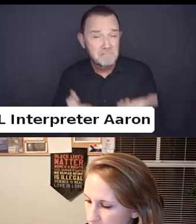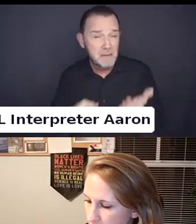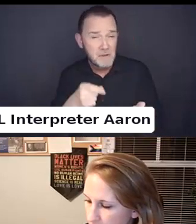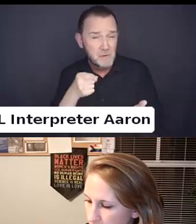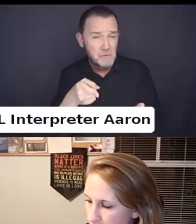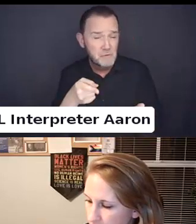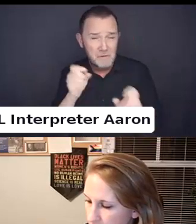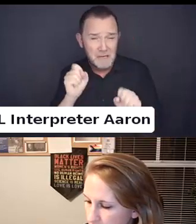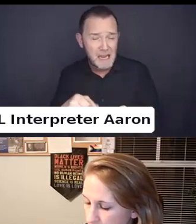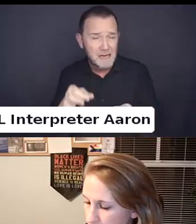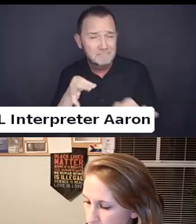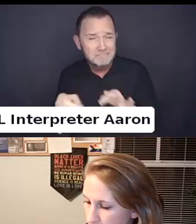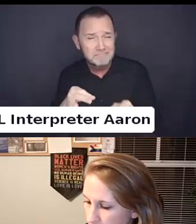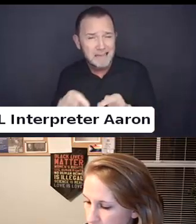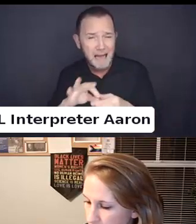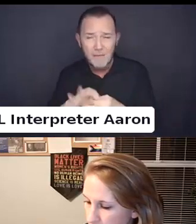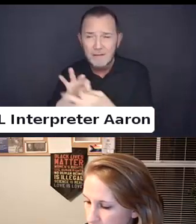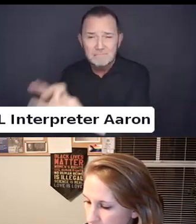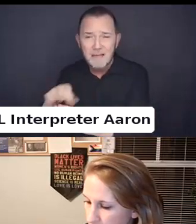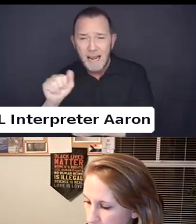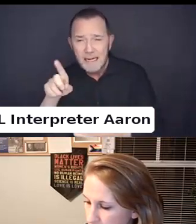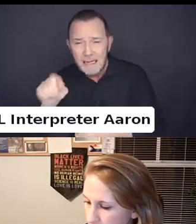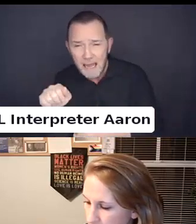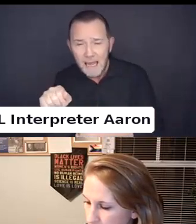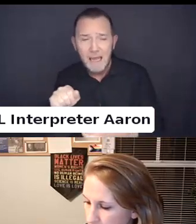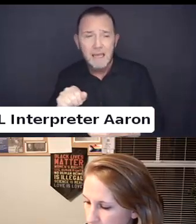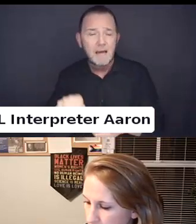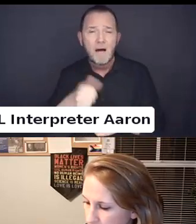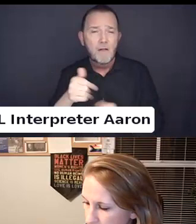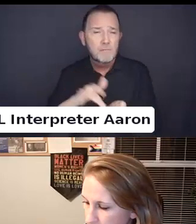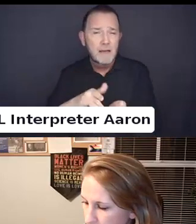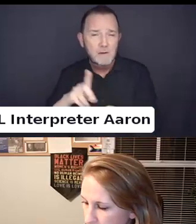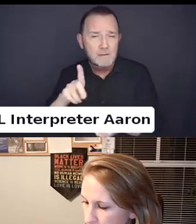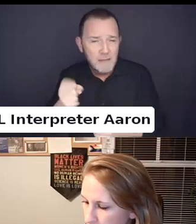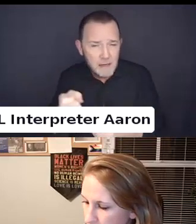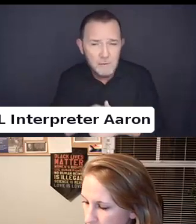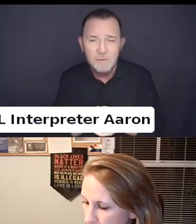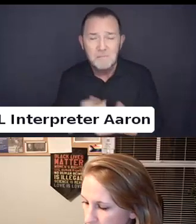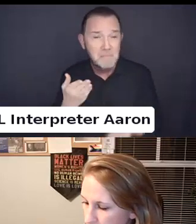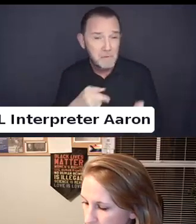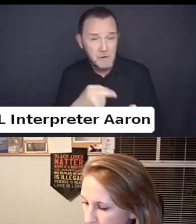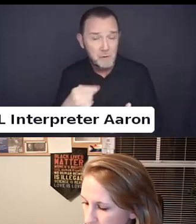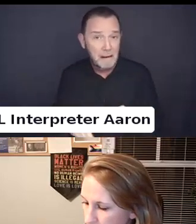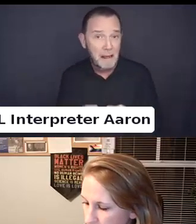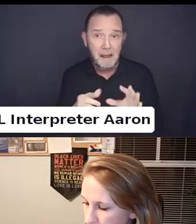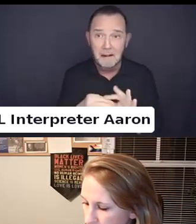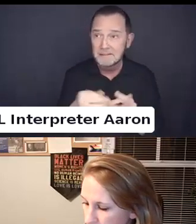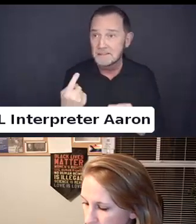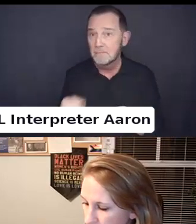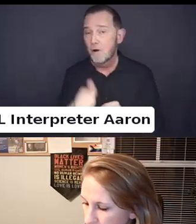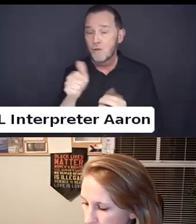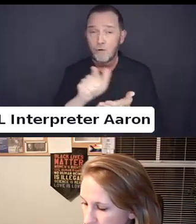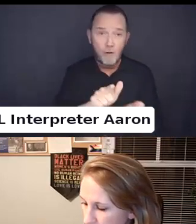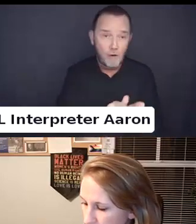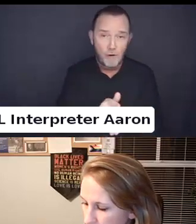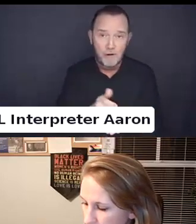Or other legal or medical precedents that I have not yet named.